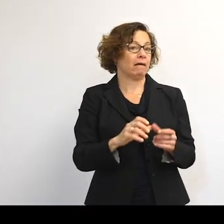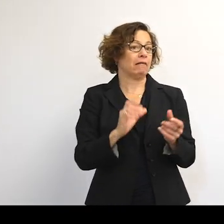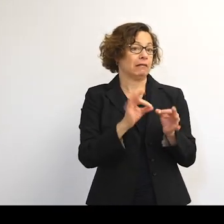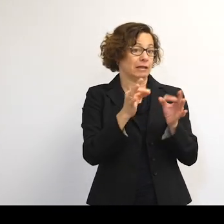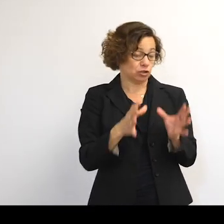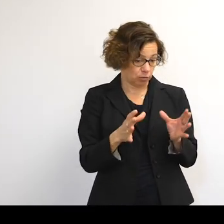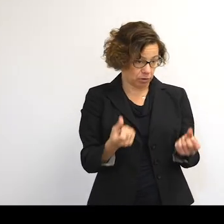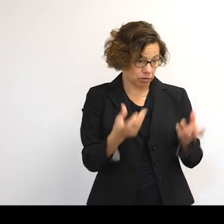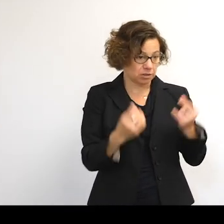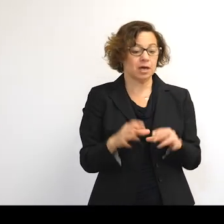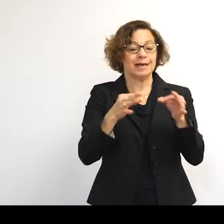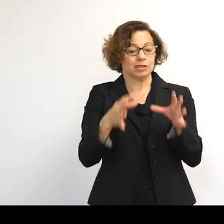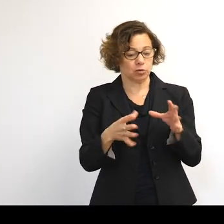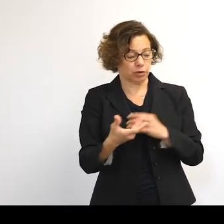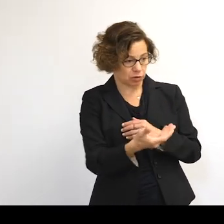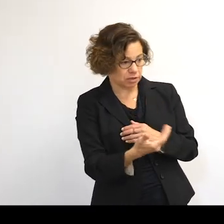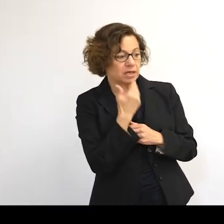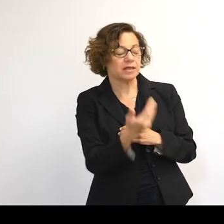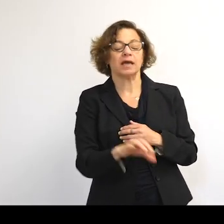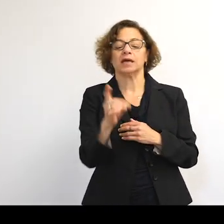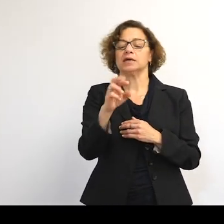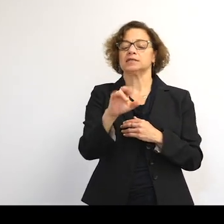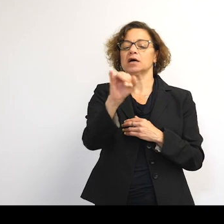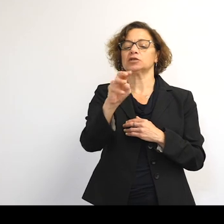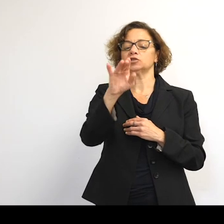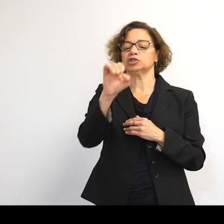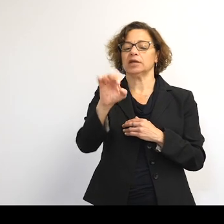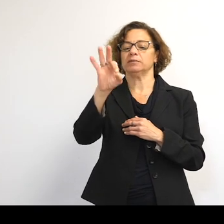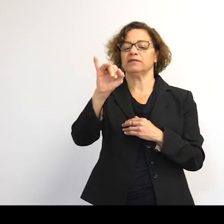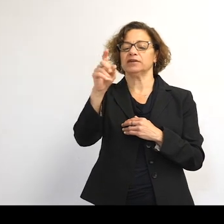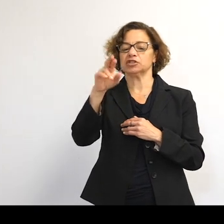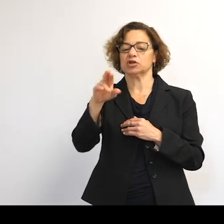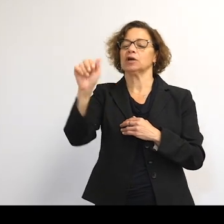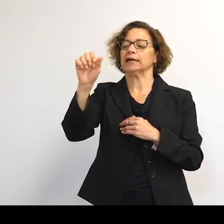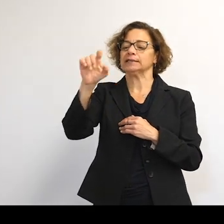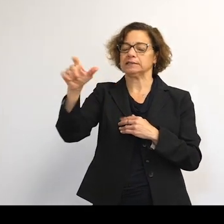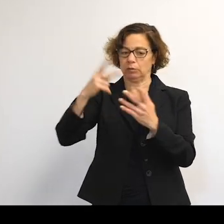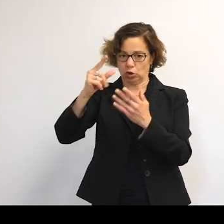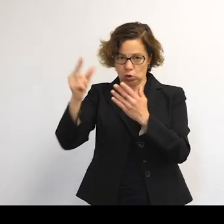I want to thank the interpreters, Dr. Jami Fisher, the American Sign Language Program in the Department